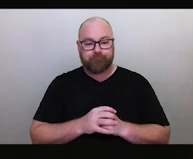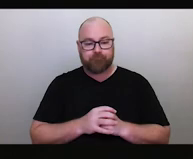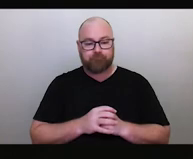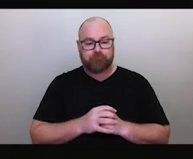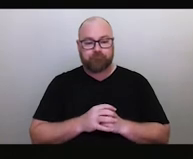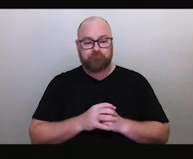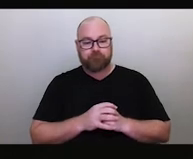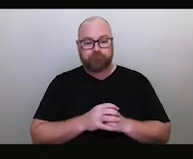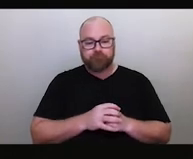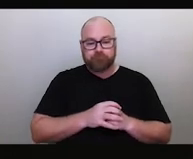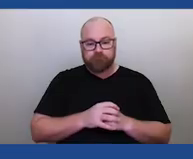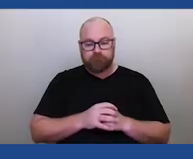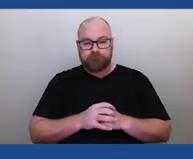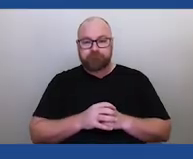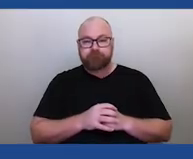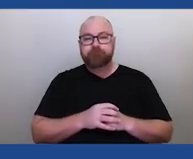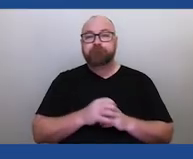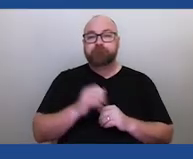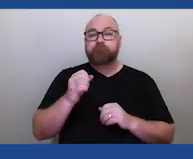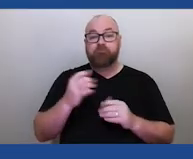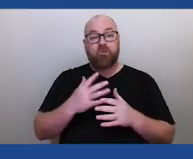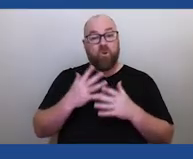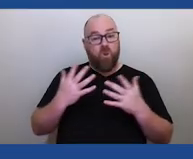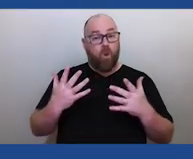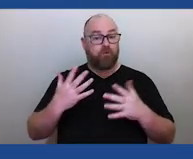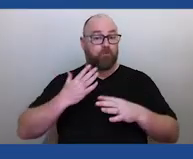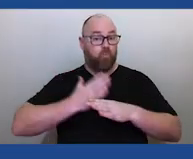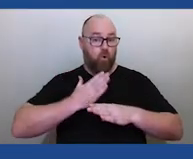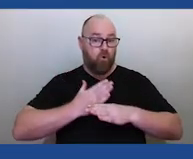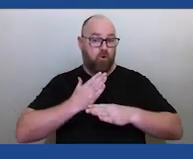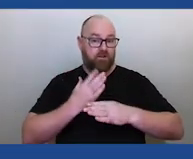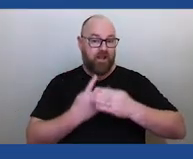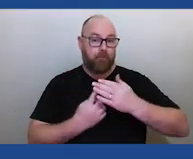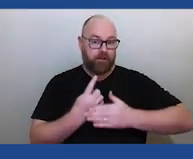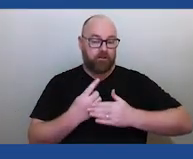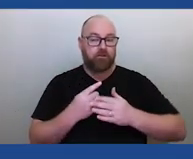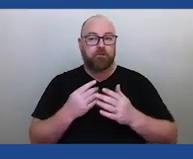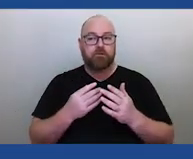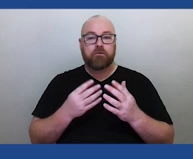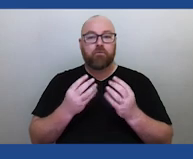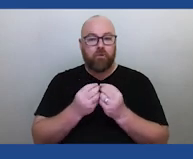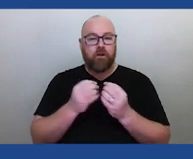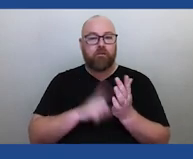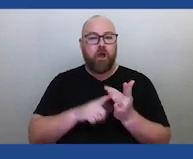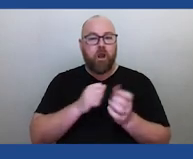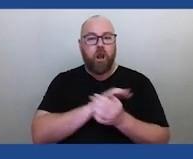So there's there's quite a bit of work that we're doing in this space on light pollution and microsatellites